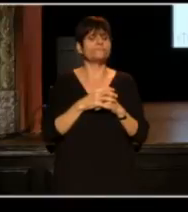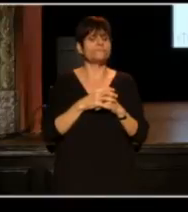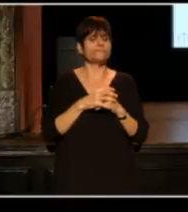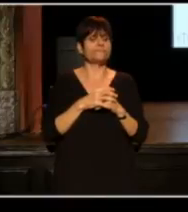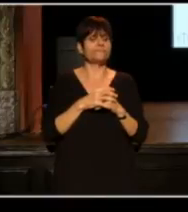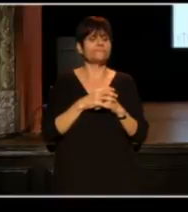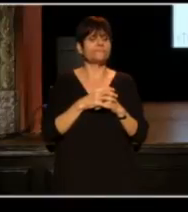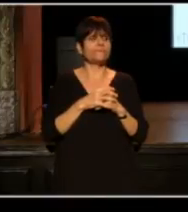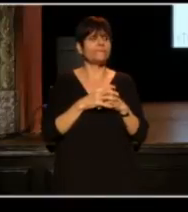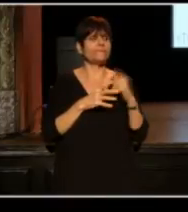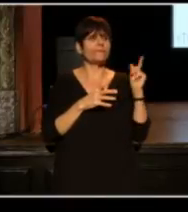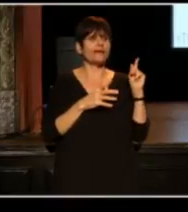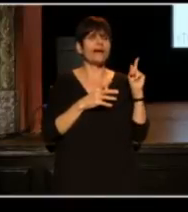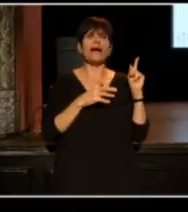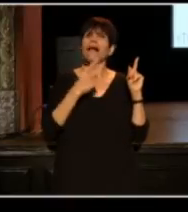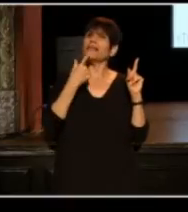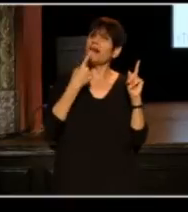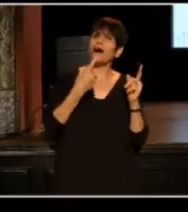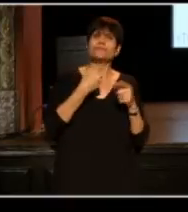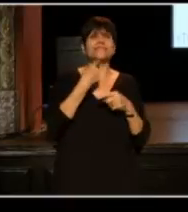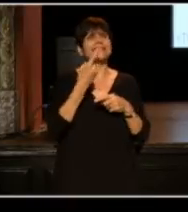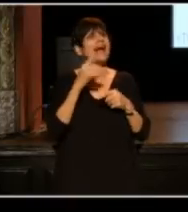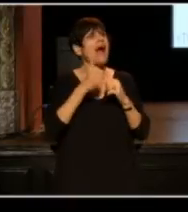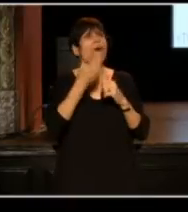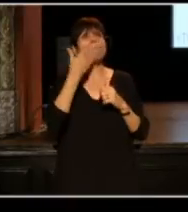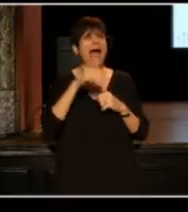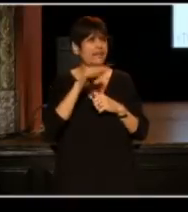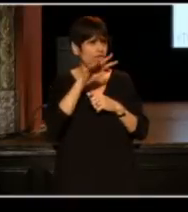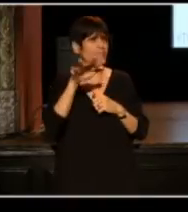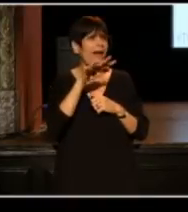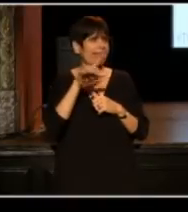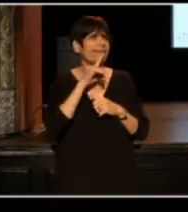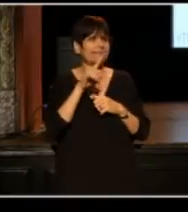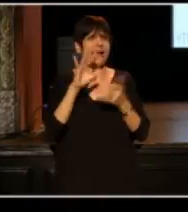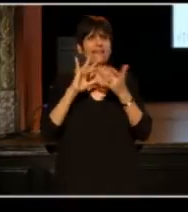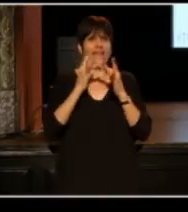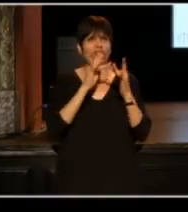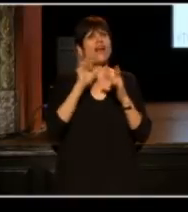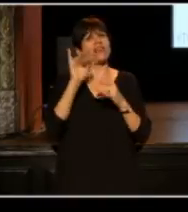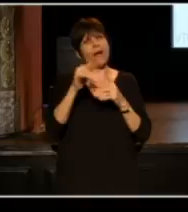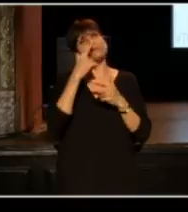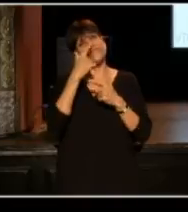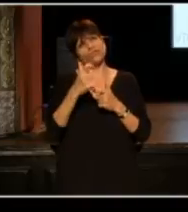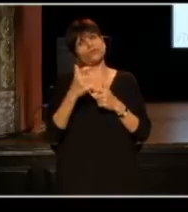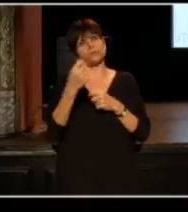You got . People love to tell you about how bad your spelling is on the Internet. So that was interesting.